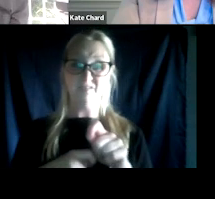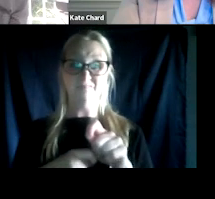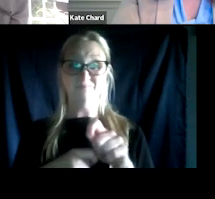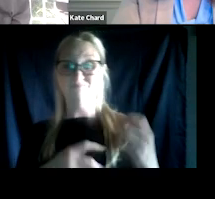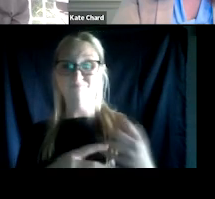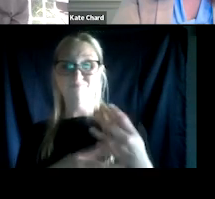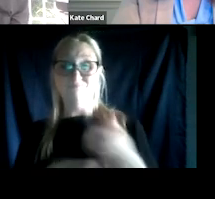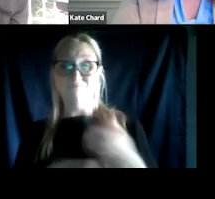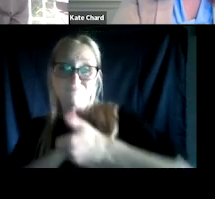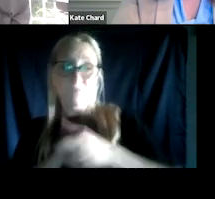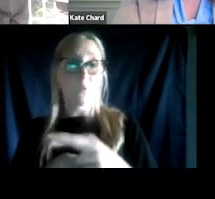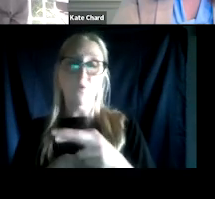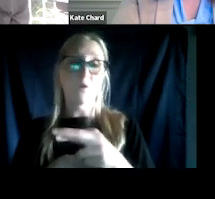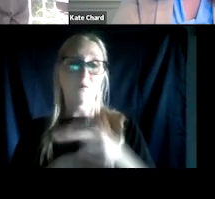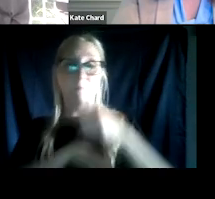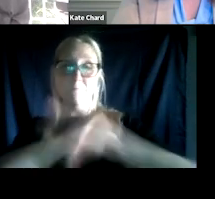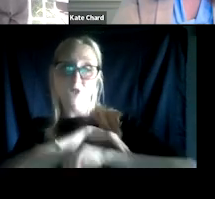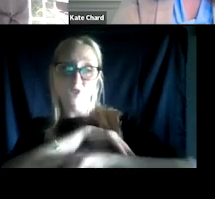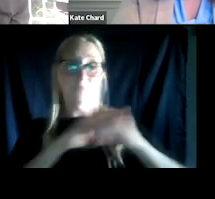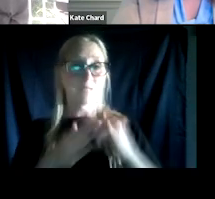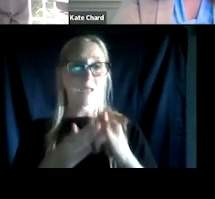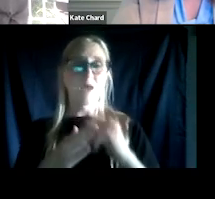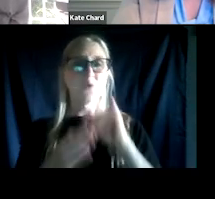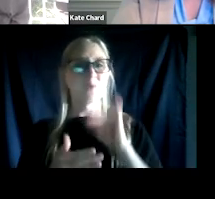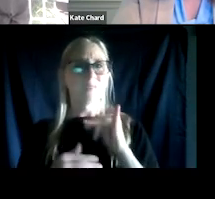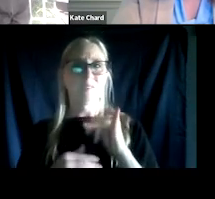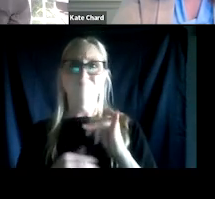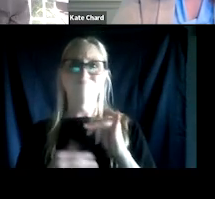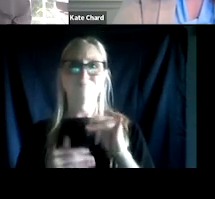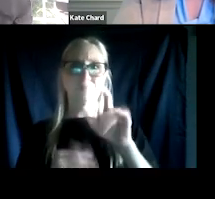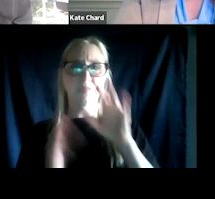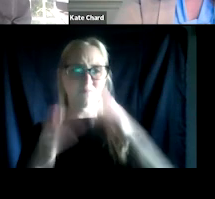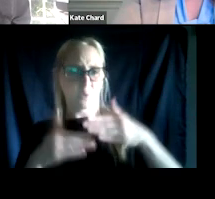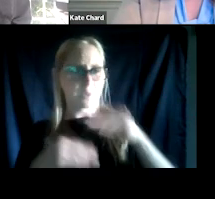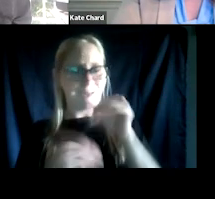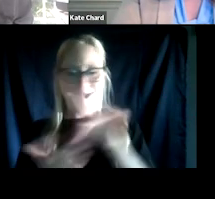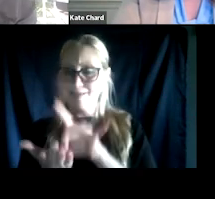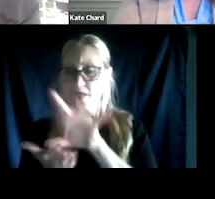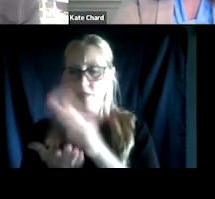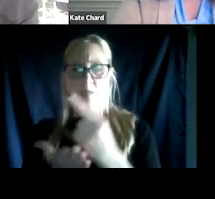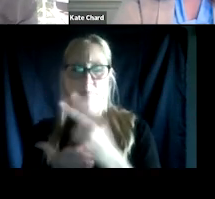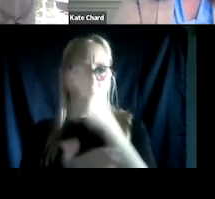So Dr. Chard was talking about that in the clinical sense, sort of not kicking someone out of a treatment program just because they might have had a return to use of some kind.